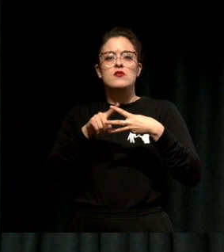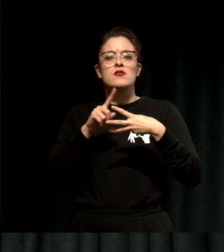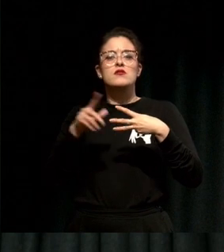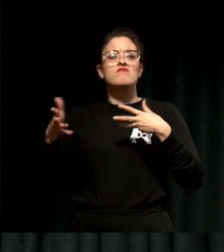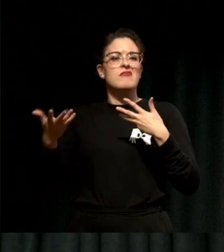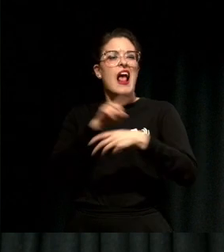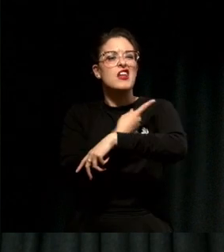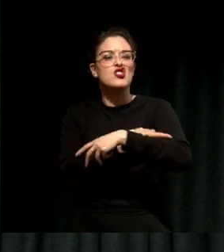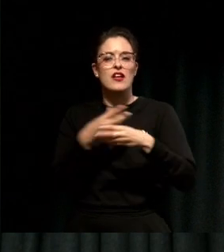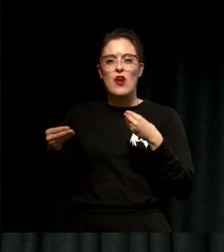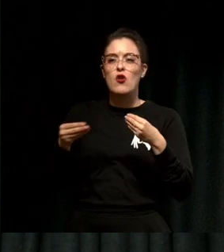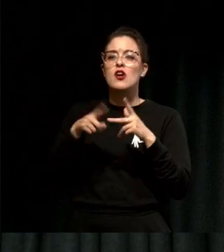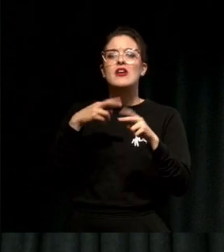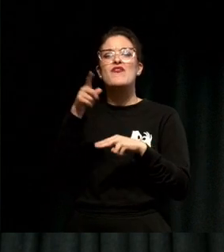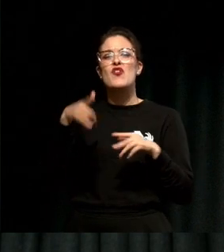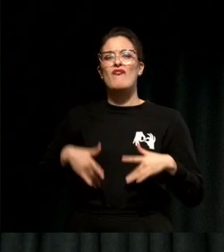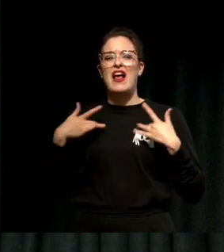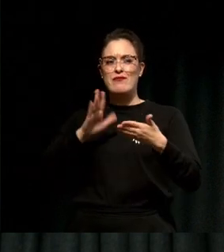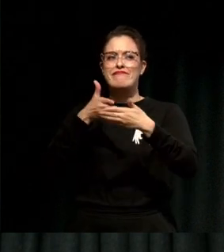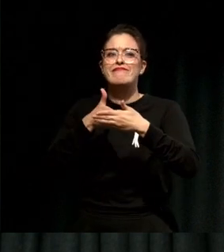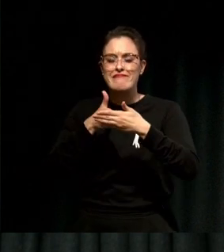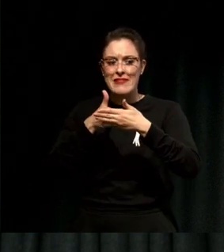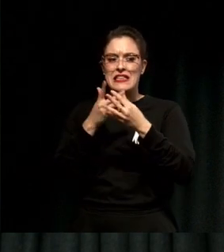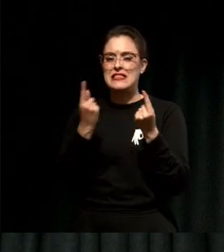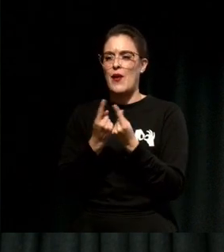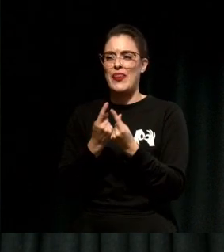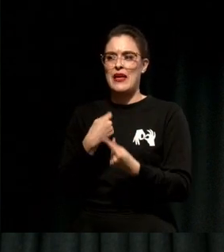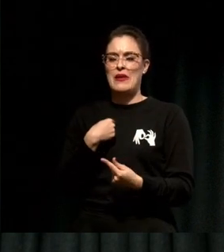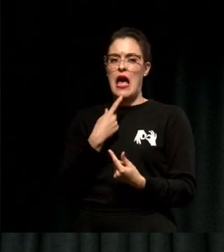that you feel like is unsaid between yourself and another person, or something that you